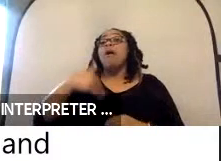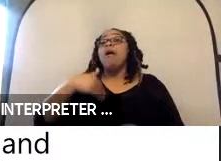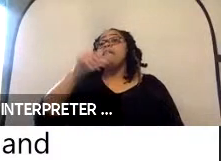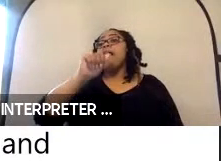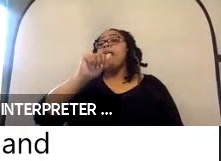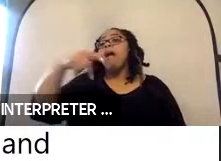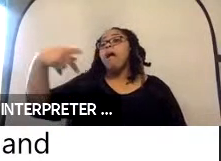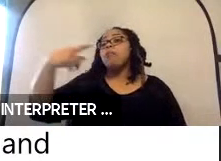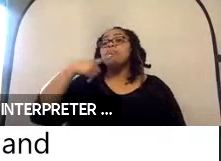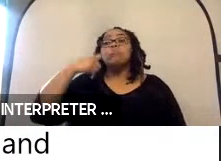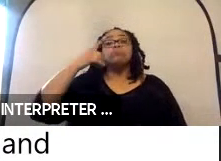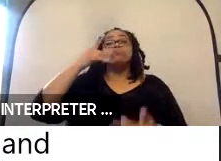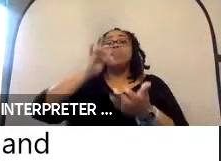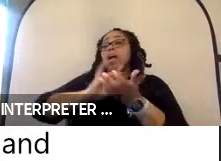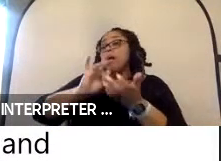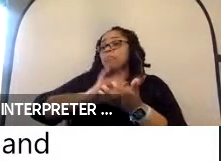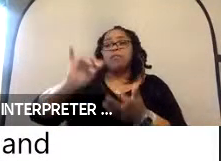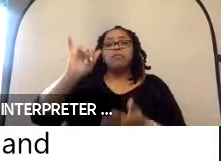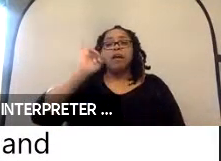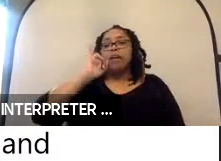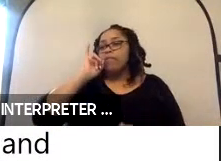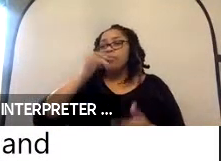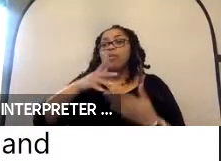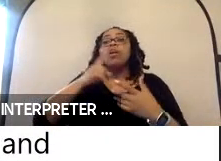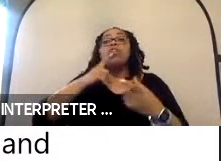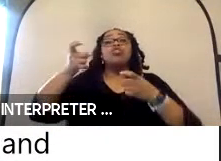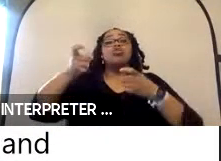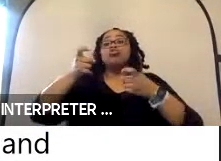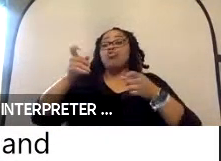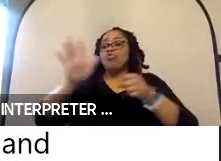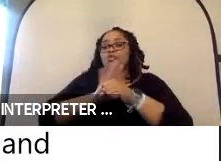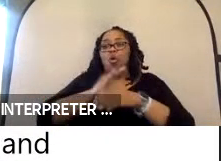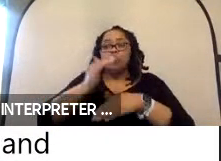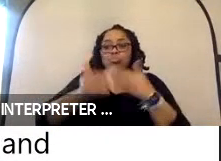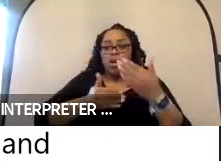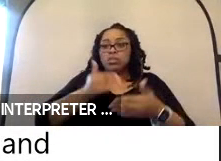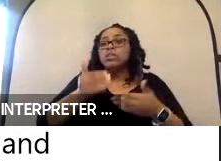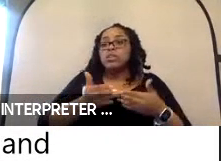an Ipad, Iphone, whichever, that can control the entire process. There are voice-automated